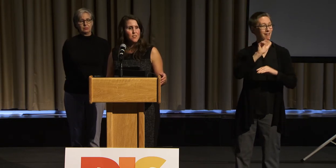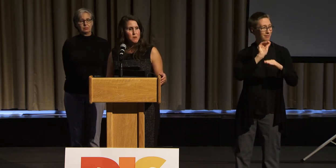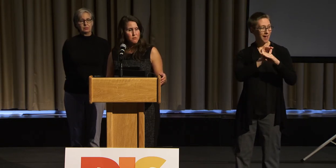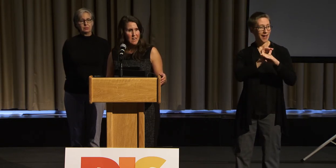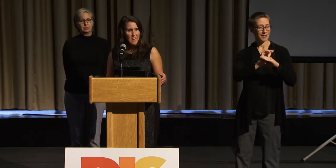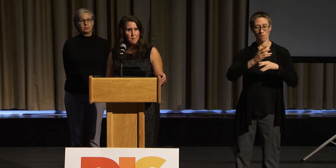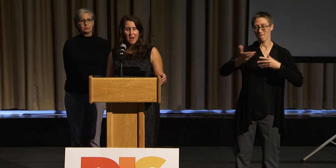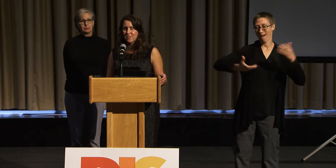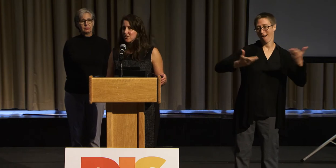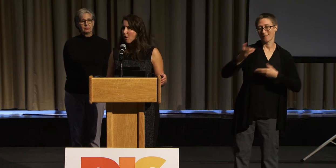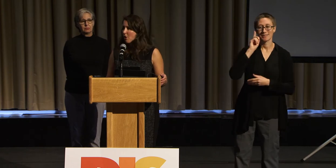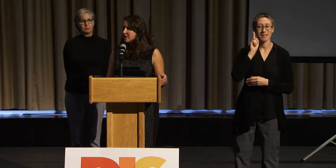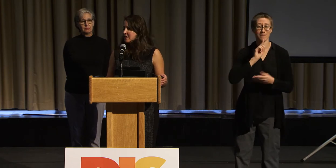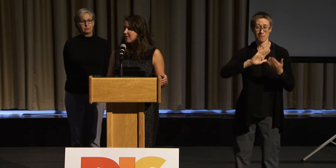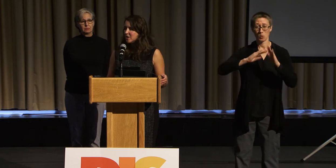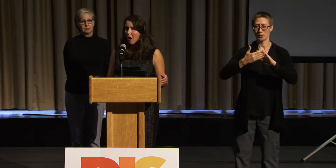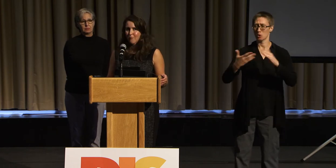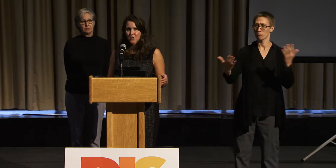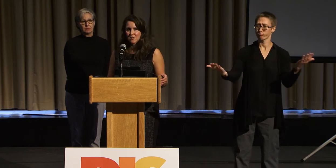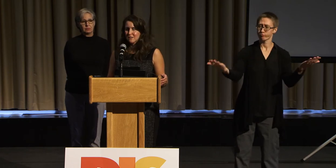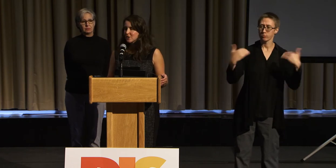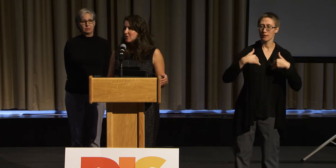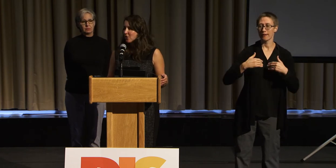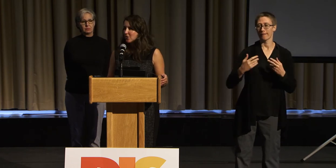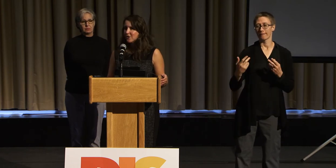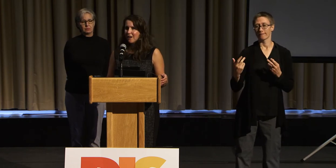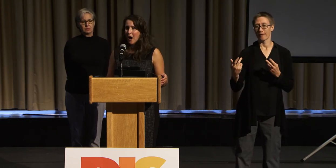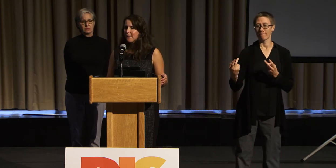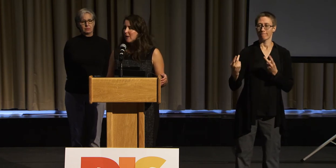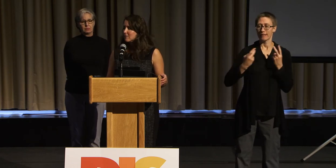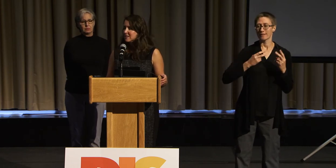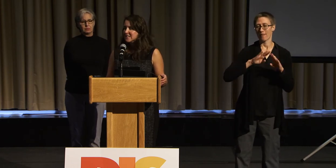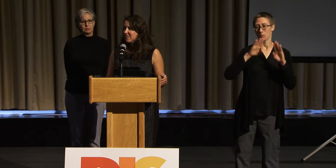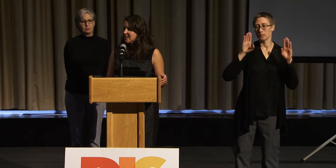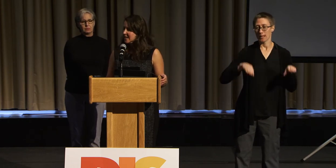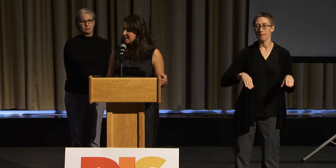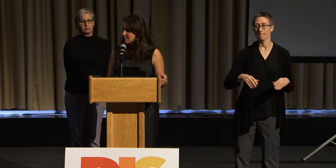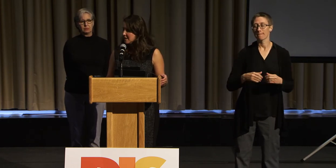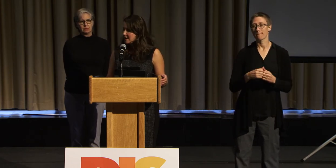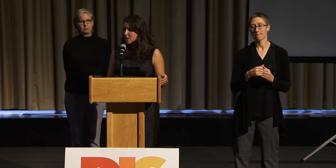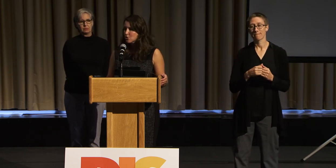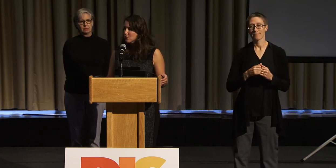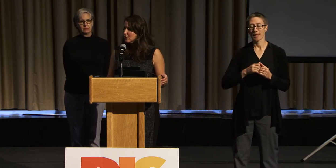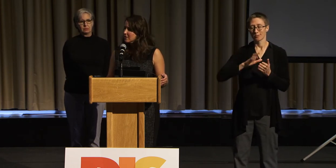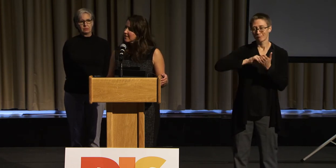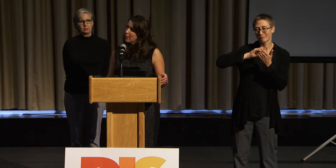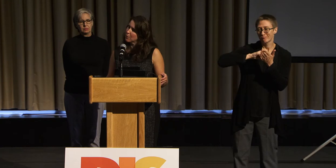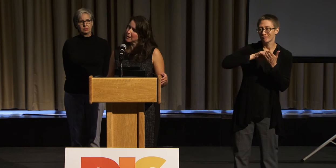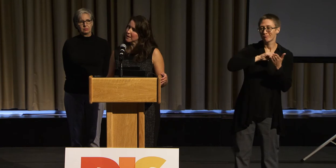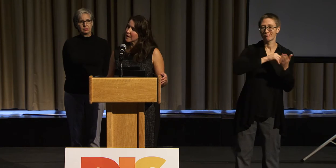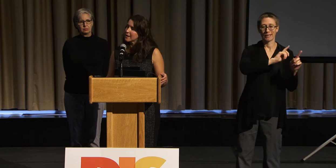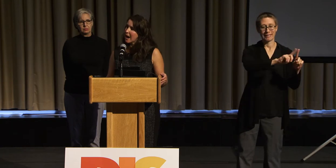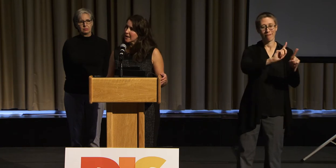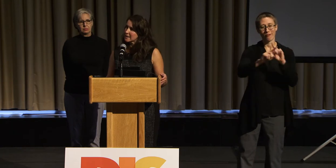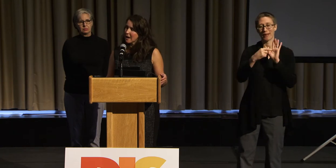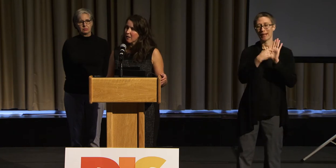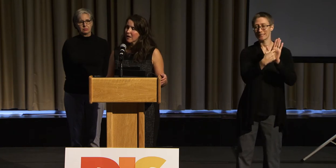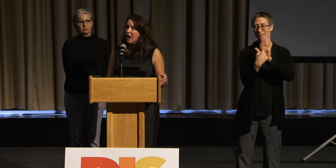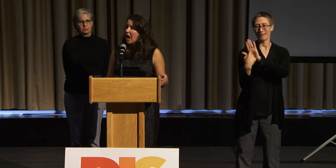the museum, and there's all these different options to learning about these different exhibits and tour that will be in ASL.